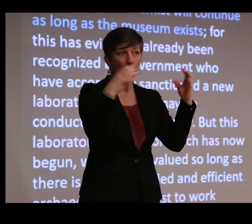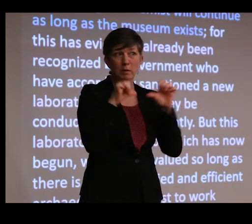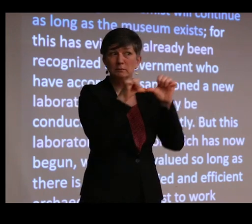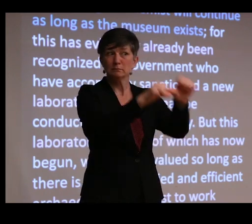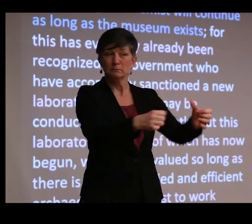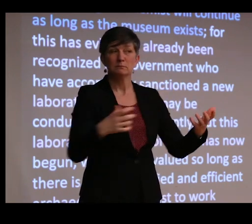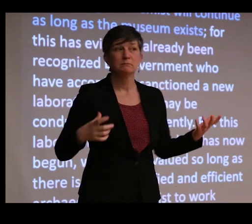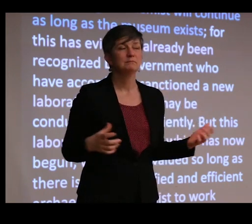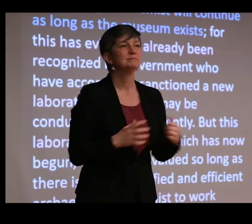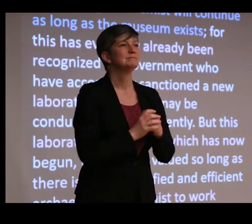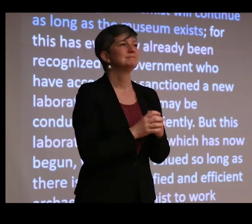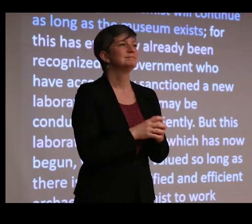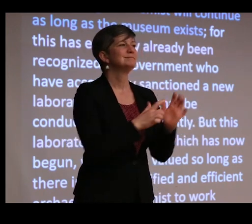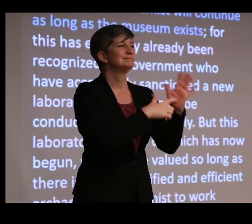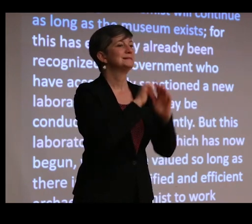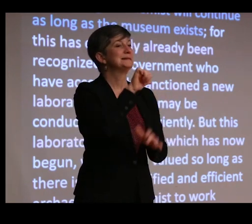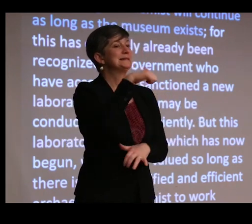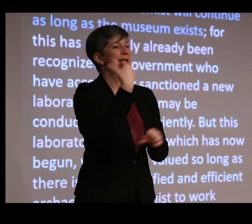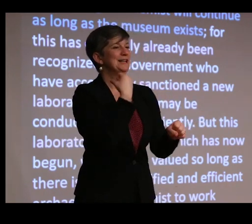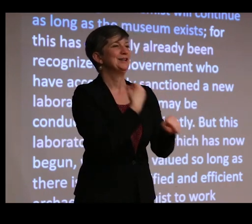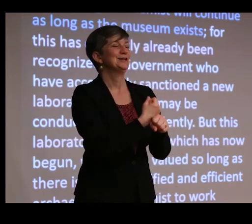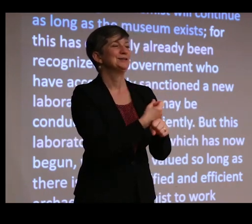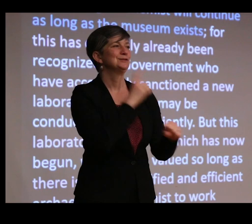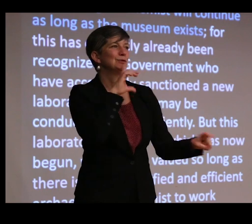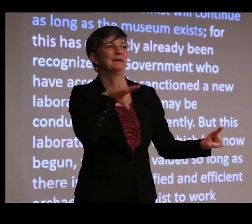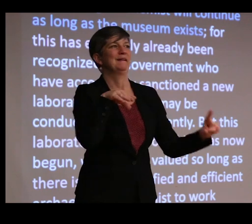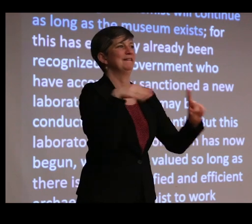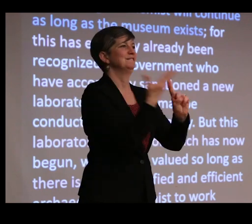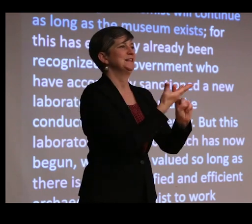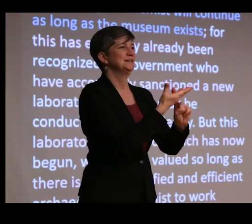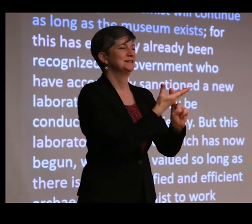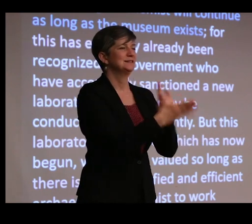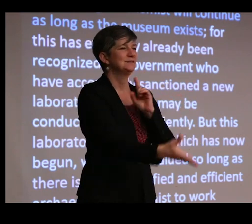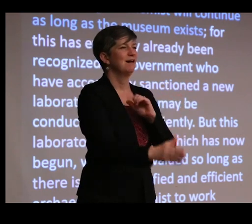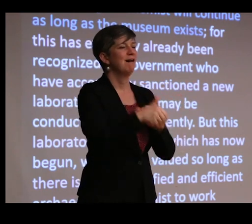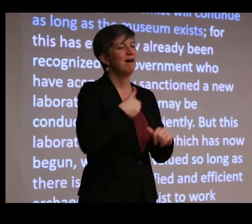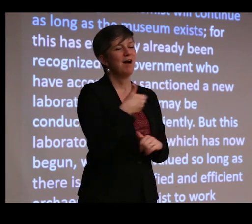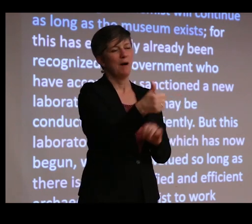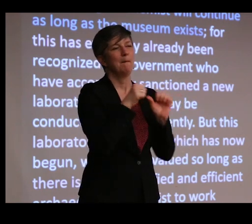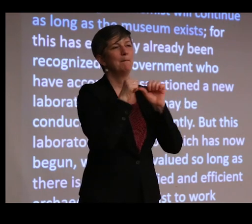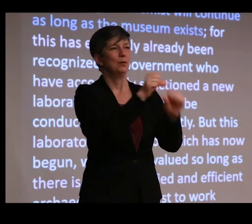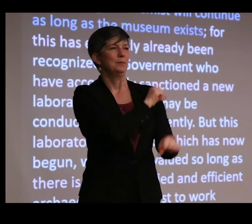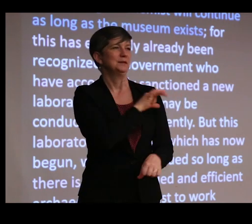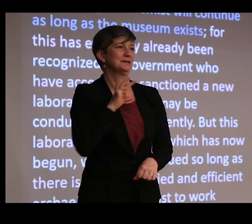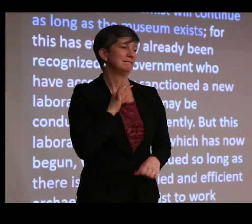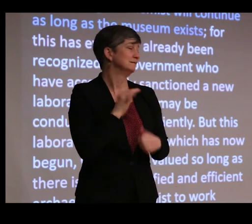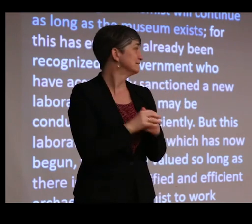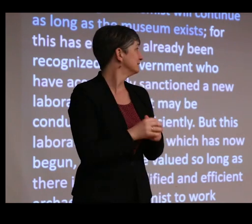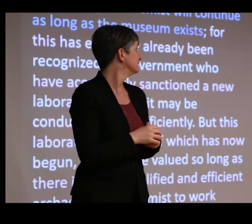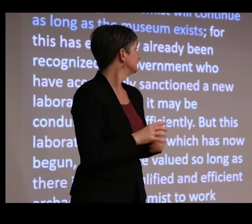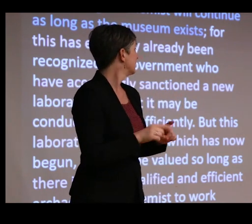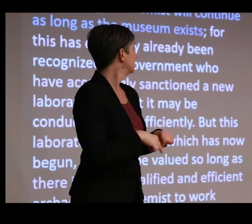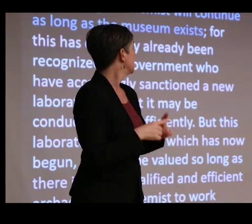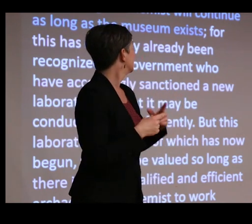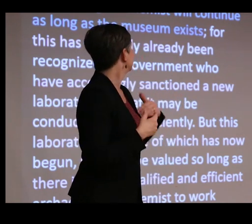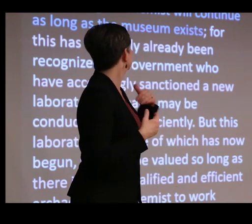It only took 10 years to make him a permanent staff member. But he says that this will be required